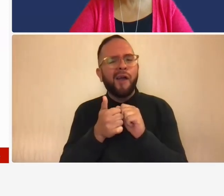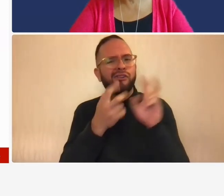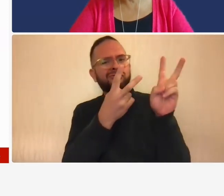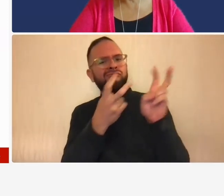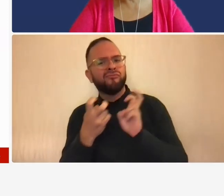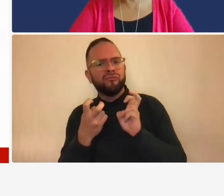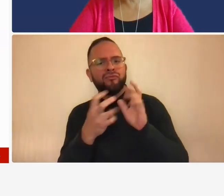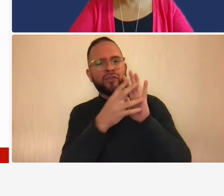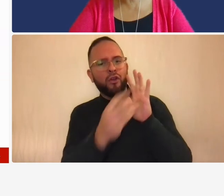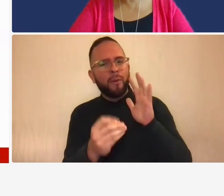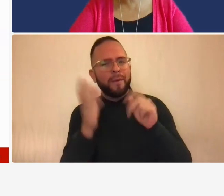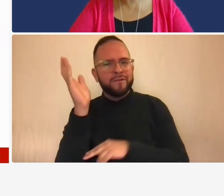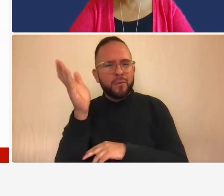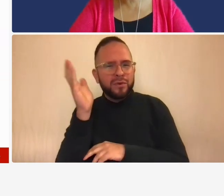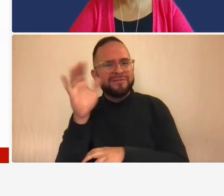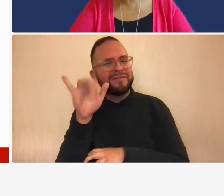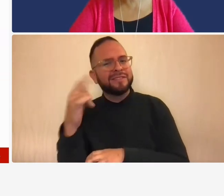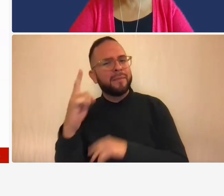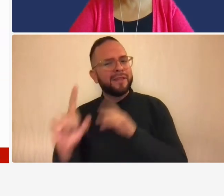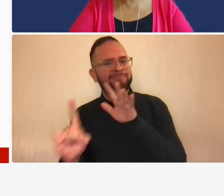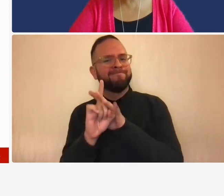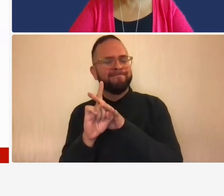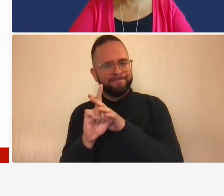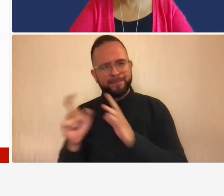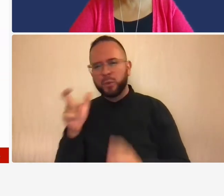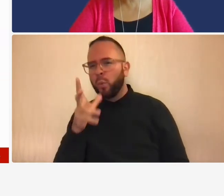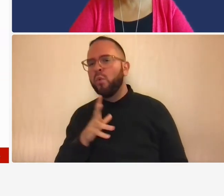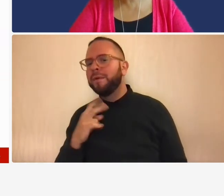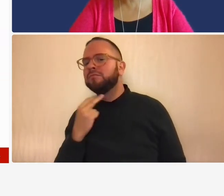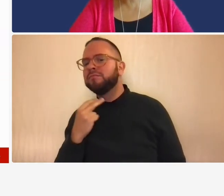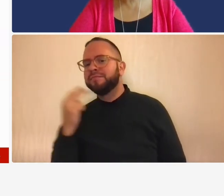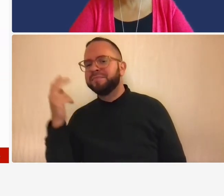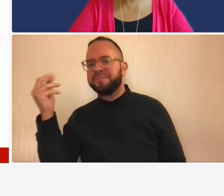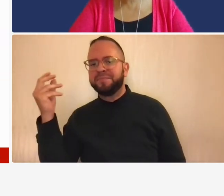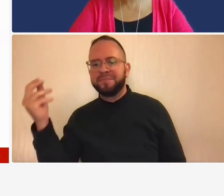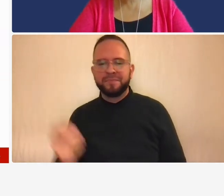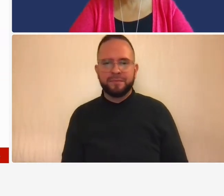so that's something that troy maybe can can respond or maybe you monica can